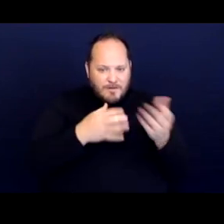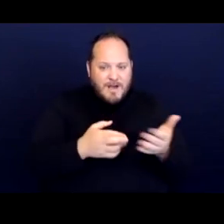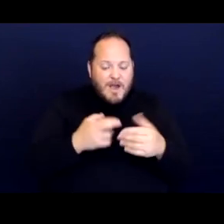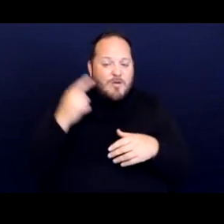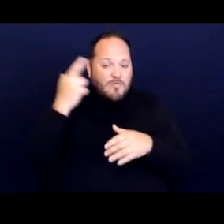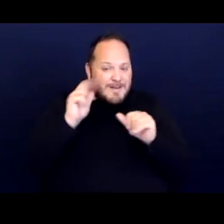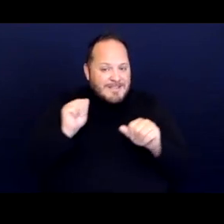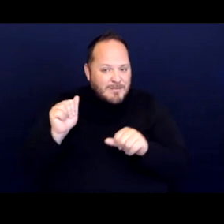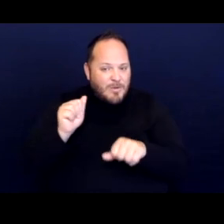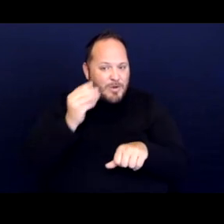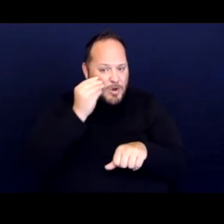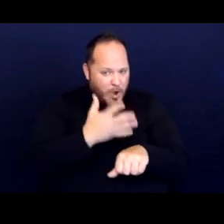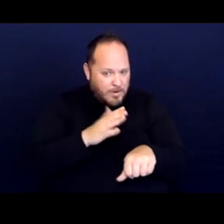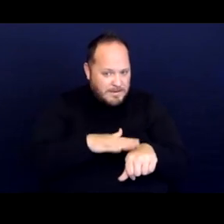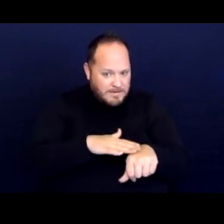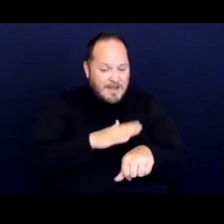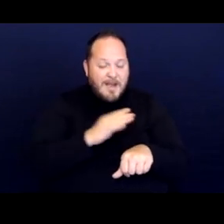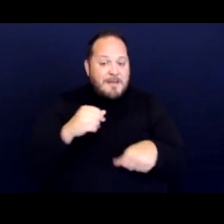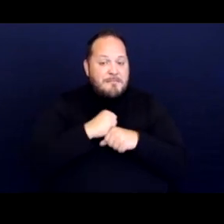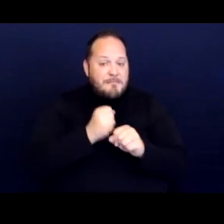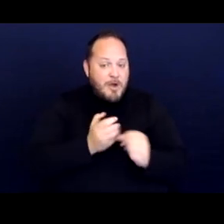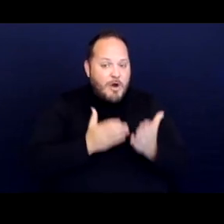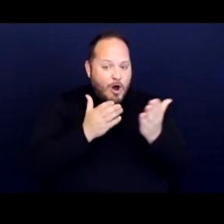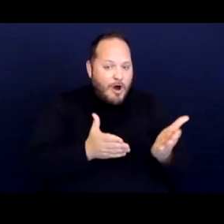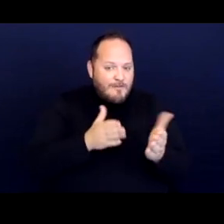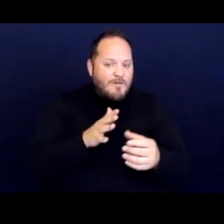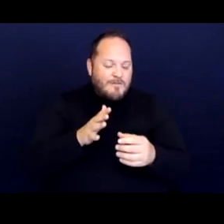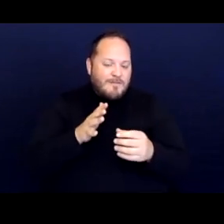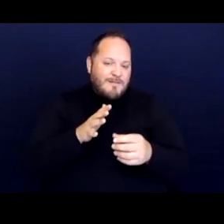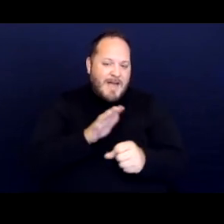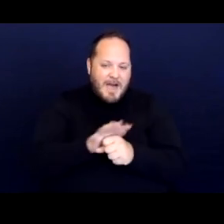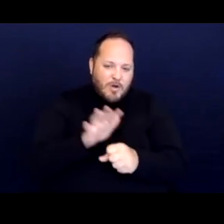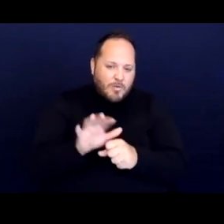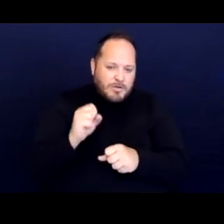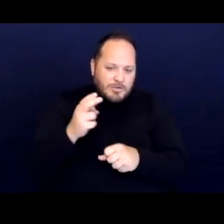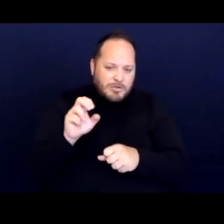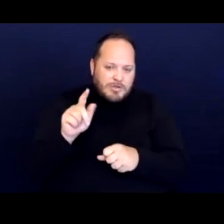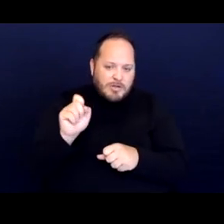and make an offer of adequate shelter. Now what's special about this injunction